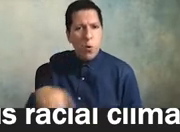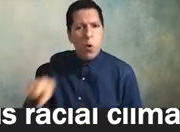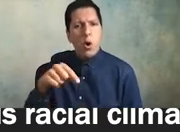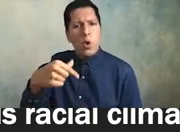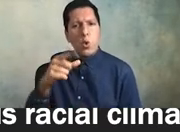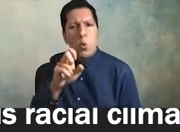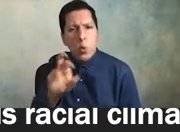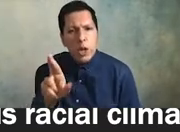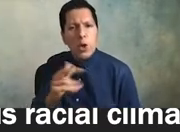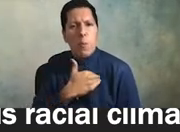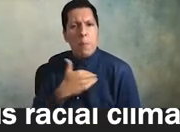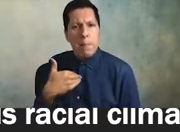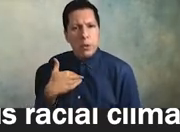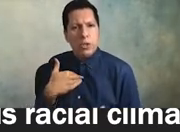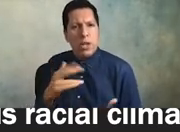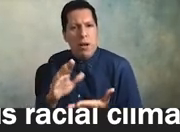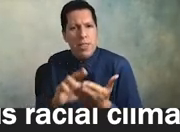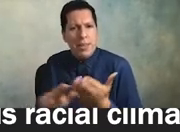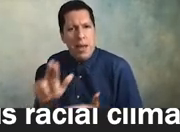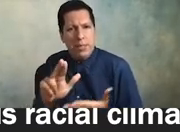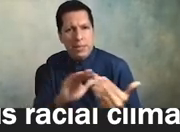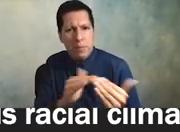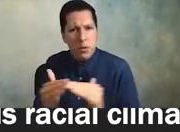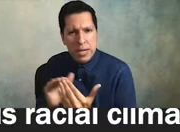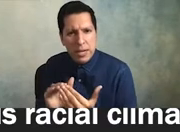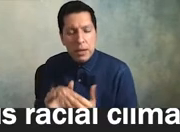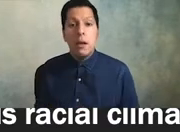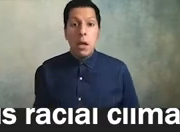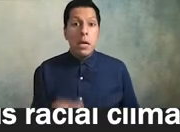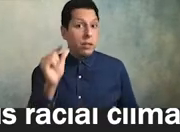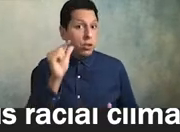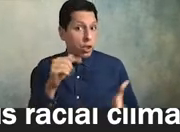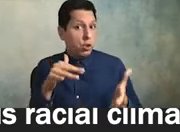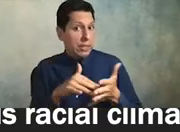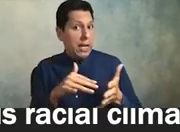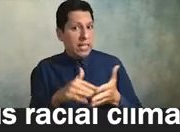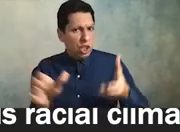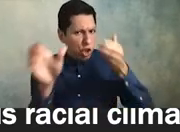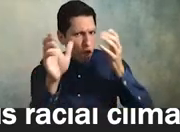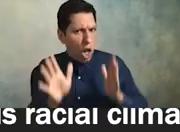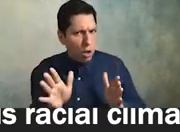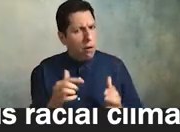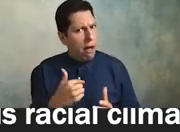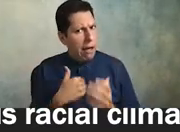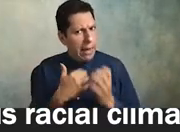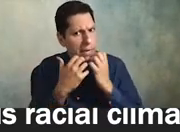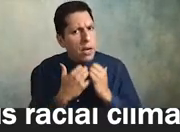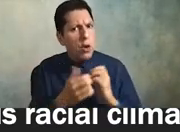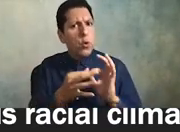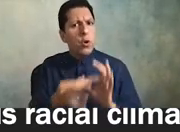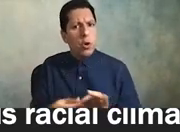the campus community as a gender studies scholar i very i care very deeply about equity for women